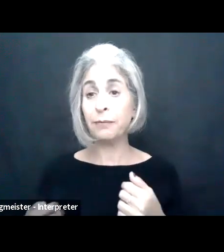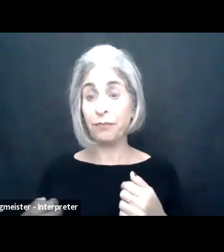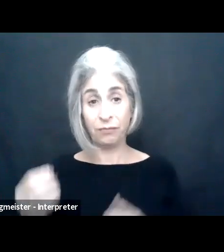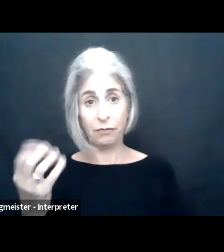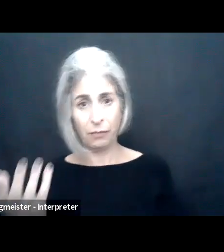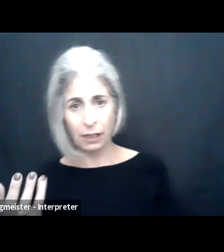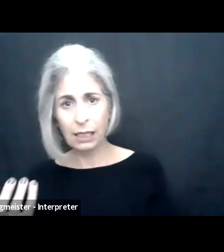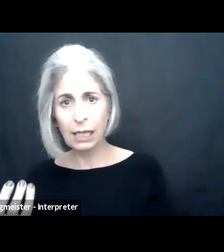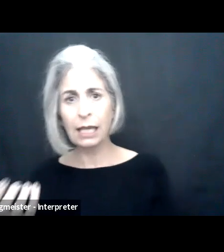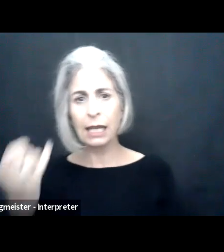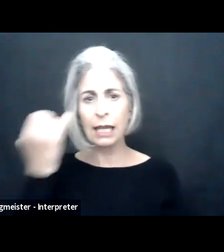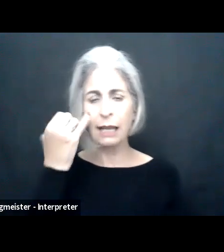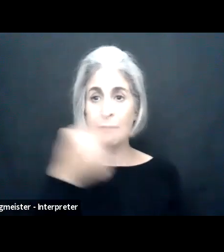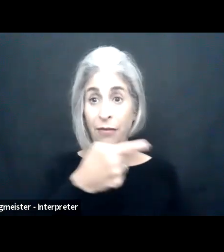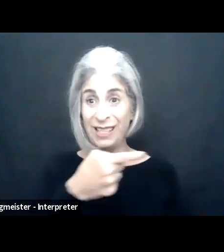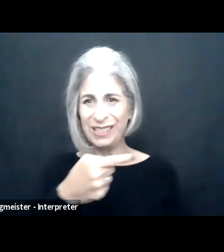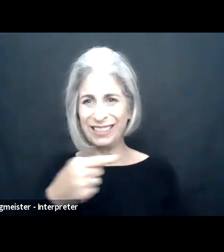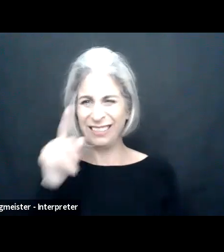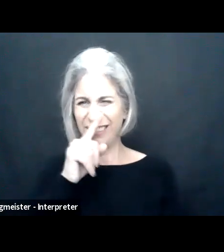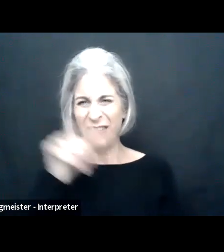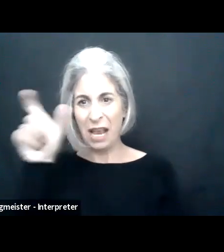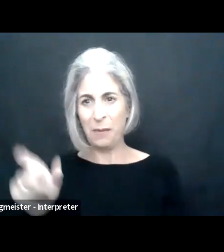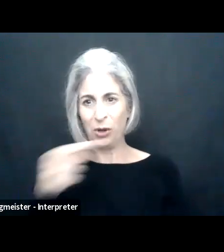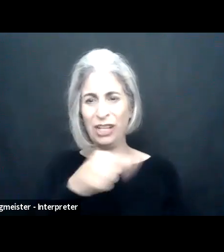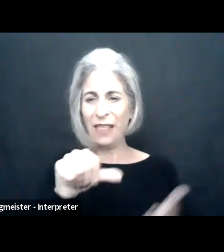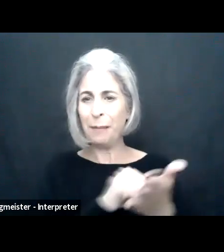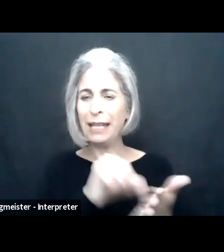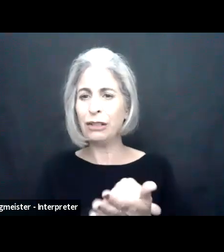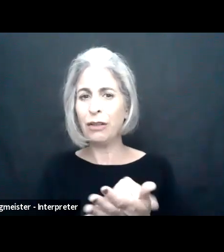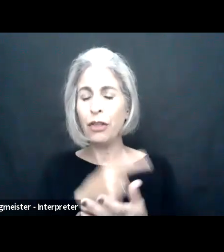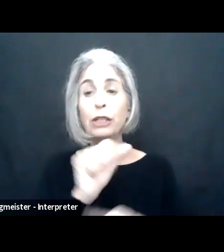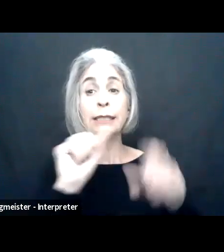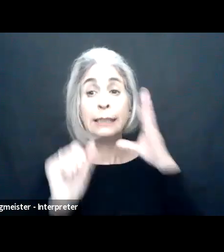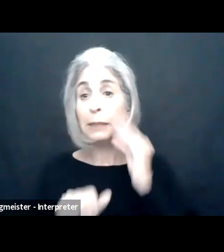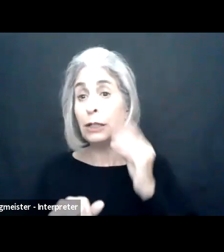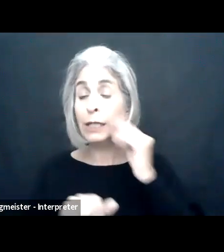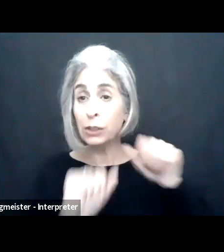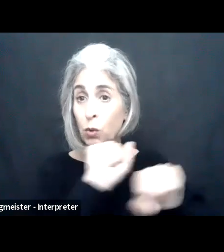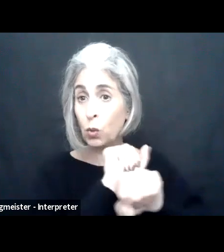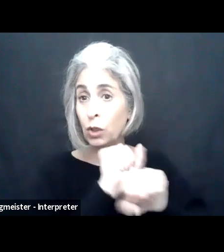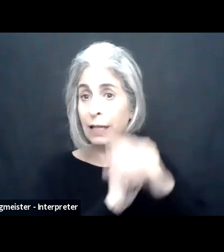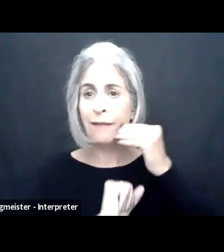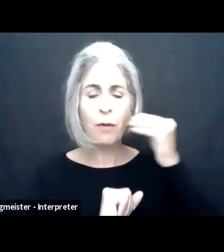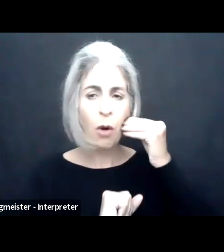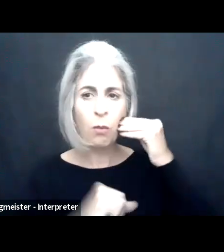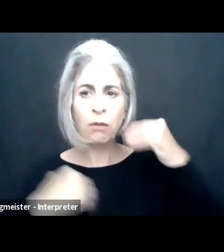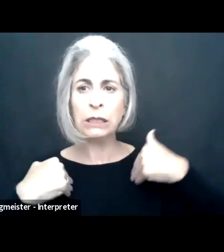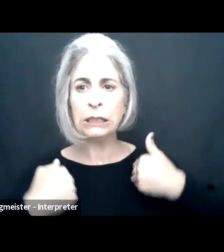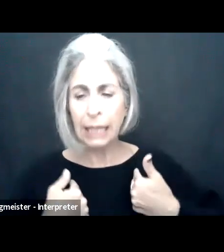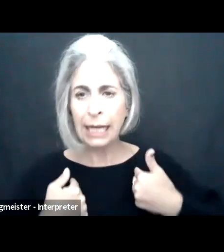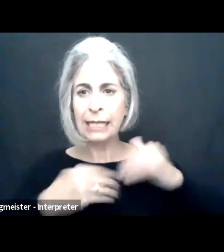making things worse. measure baseline fatigue for the stick person here on the page and